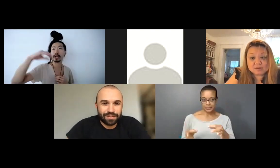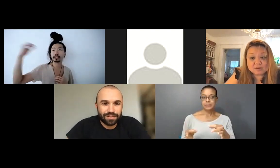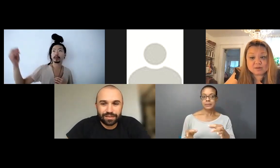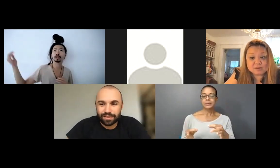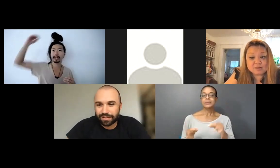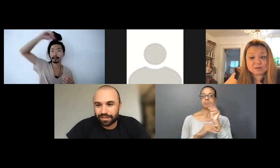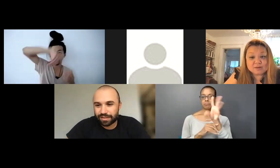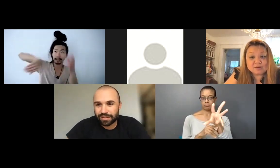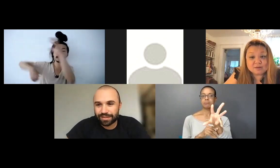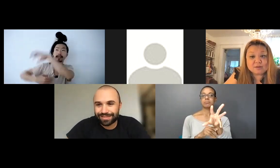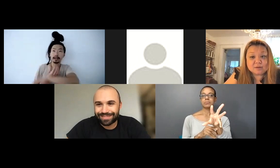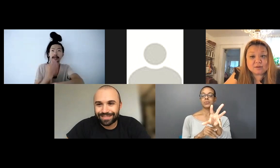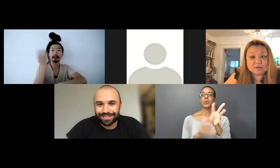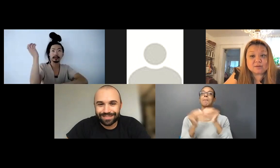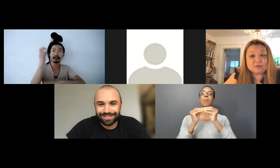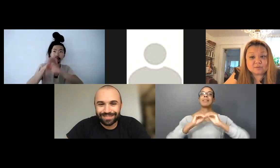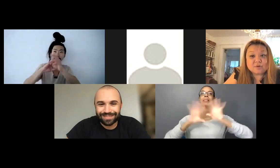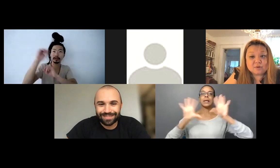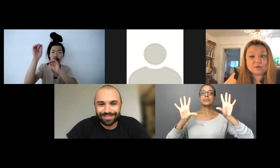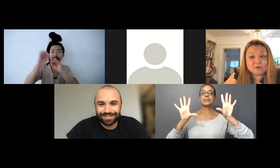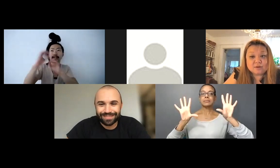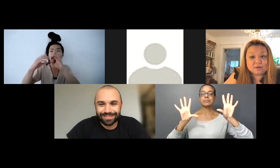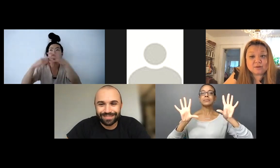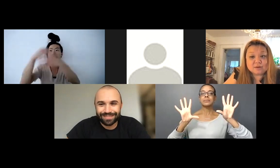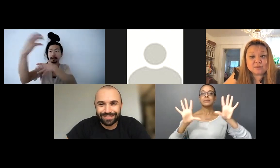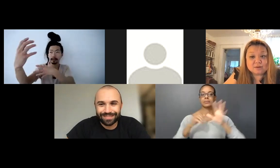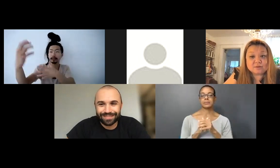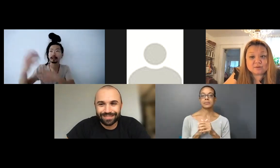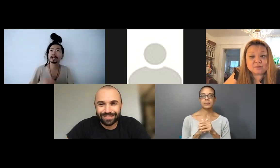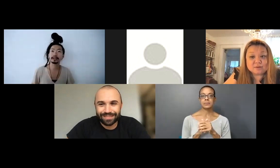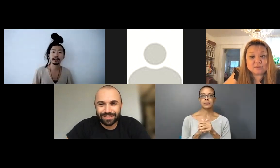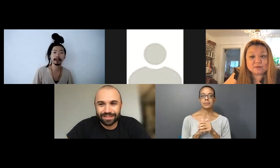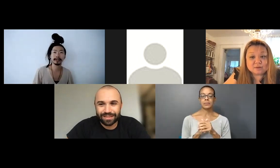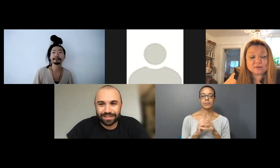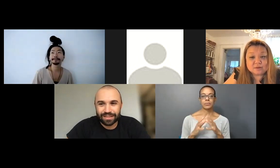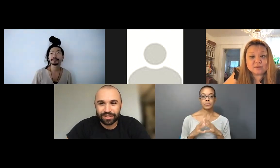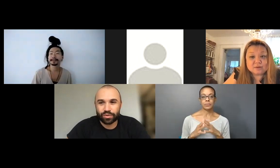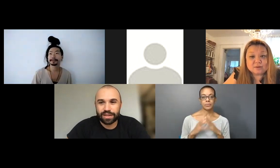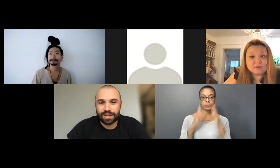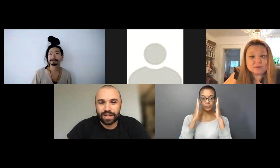white so it becomes light, so then your your signal becomes the light itself, right? That's great.